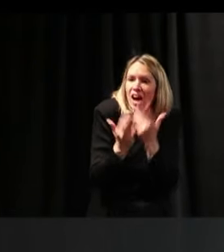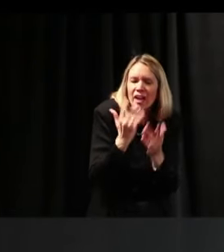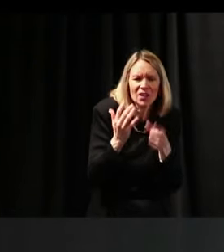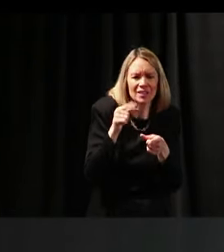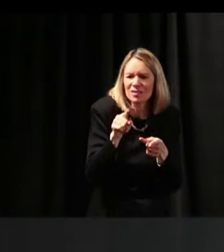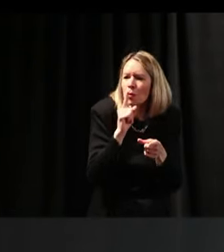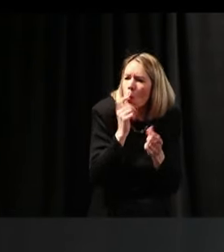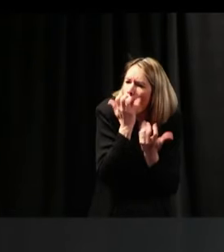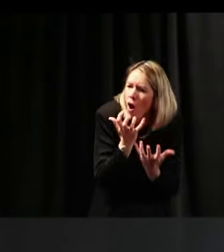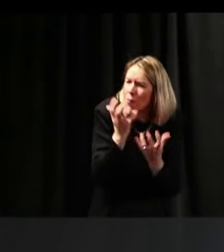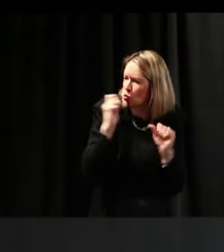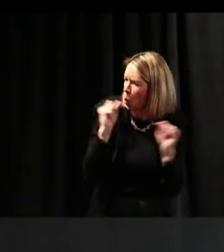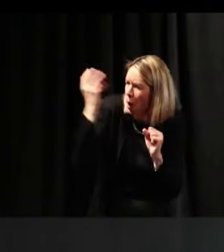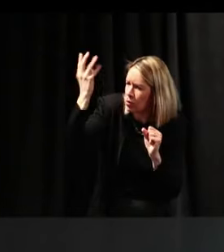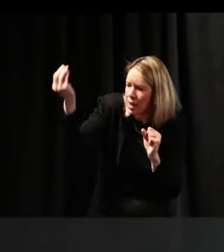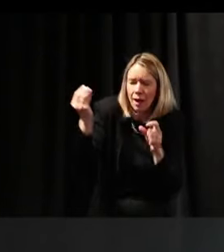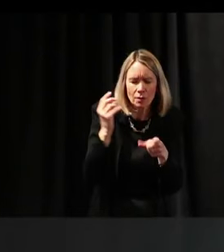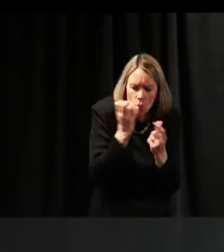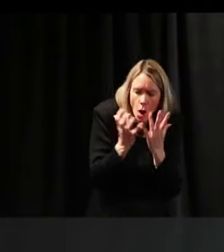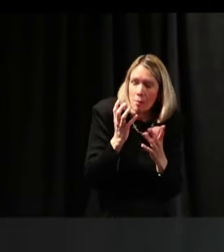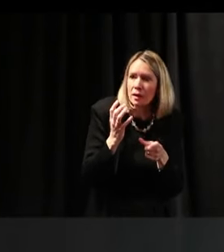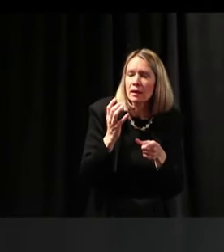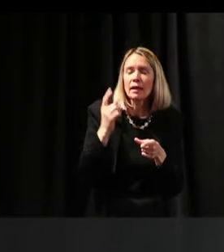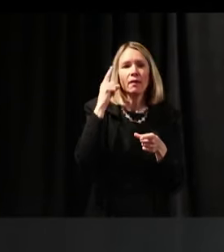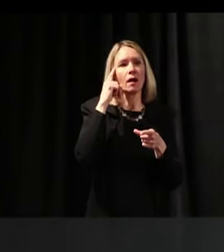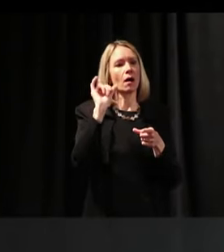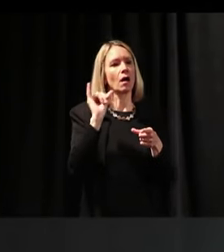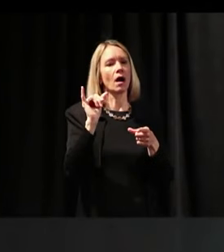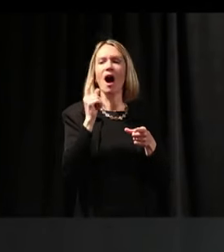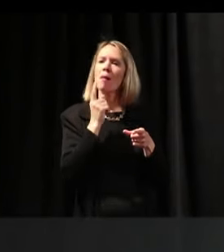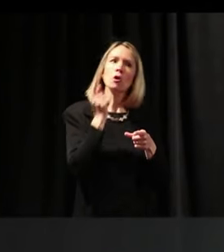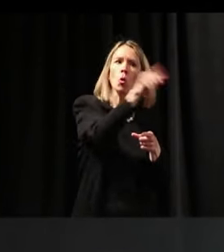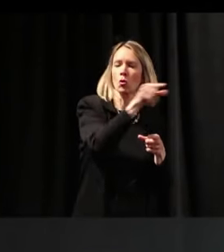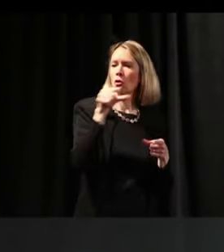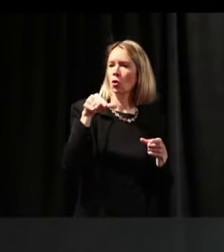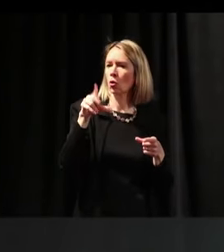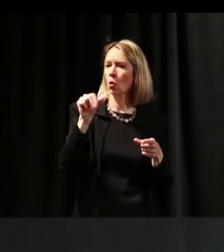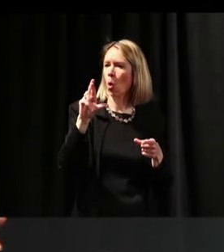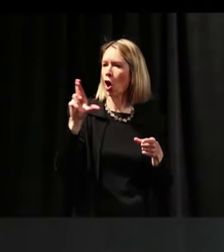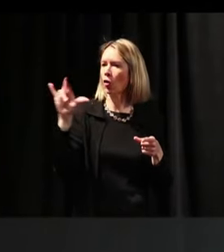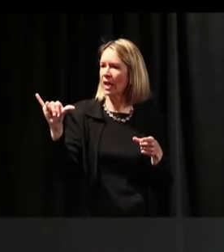“Hum, I'm going to go to the quarry and I'm going to bring a slate, “